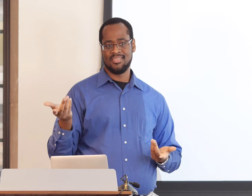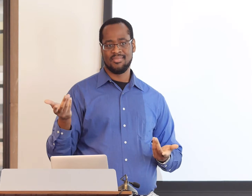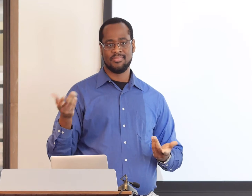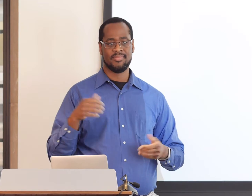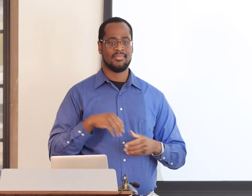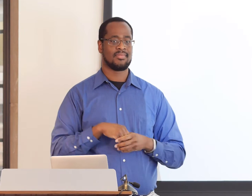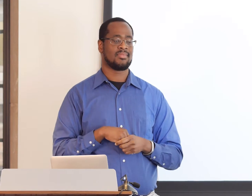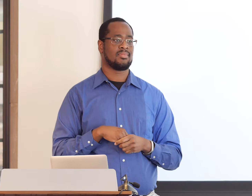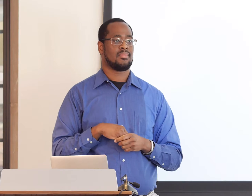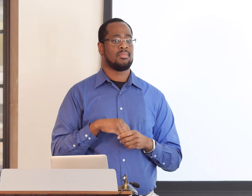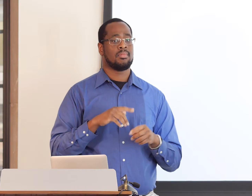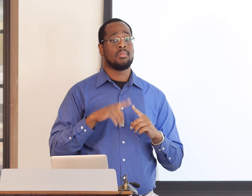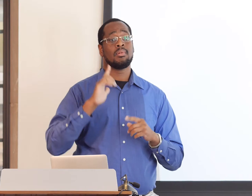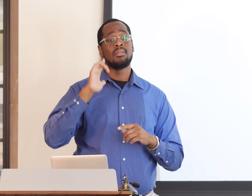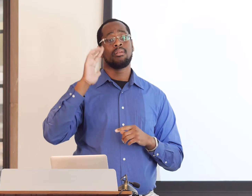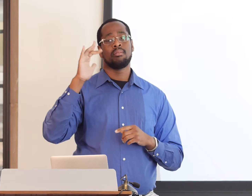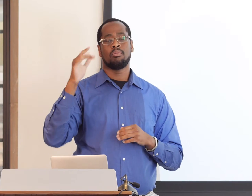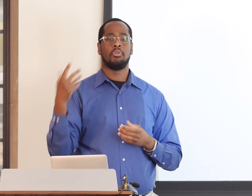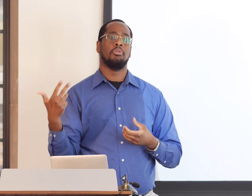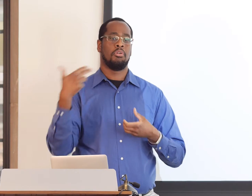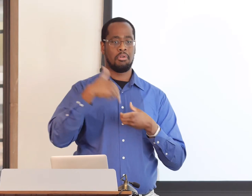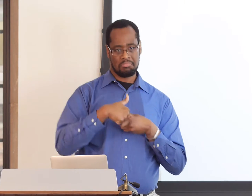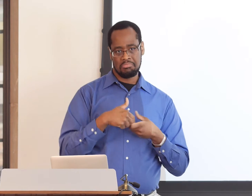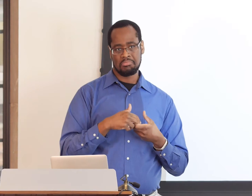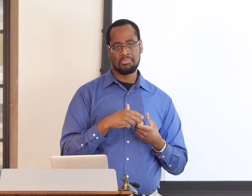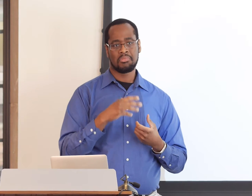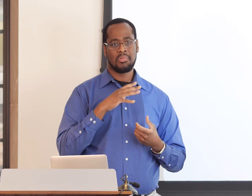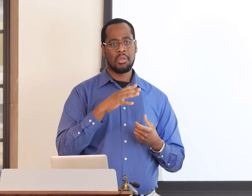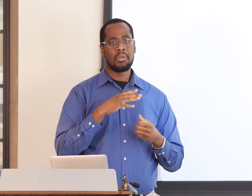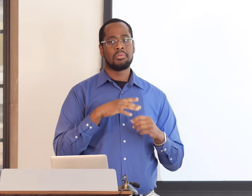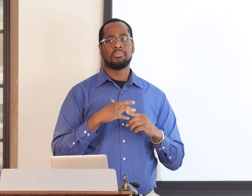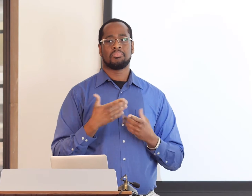And Deaf Black ASL users were not included in NAD.